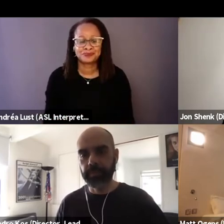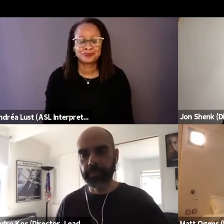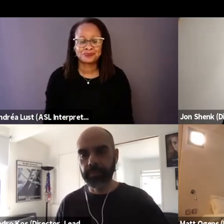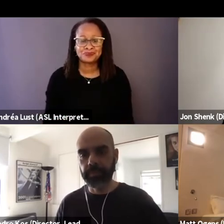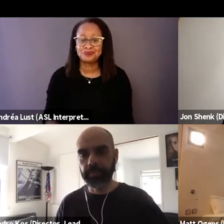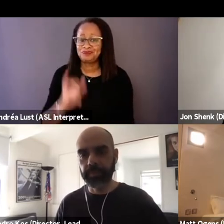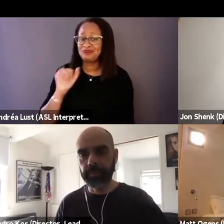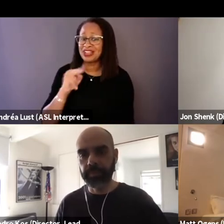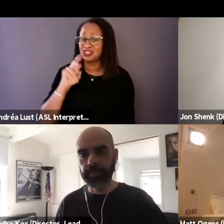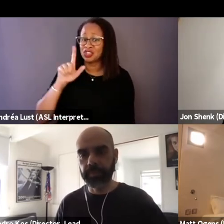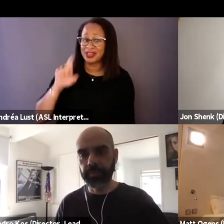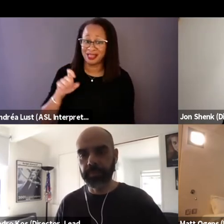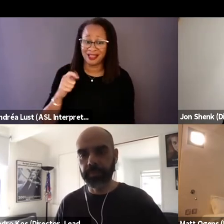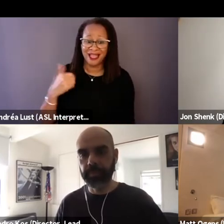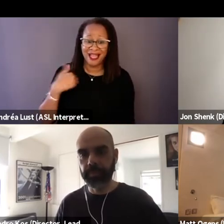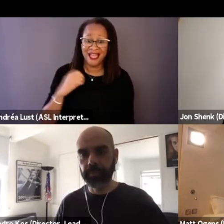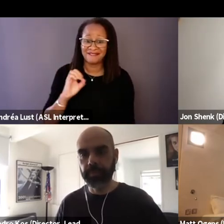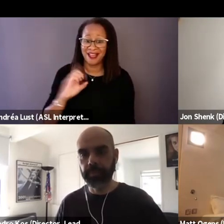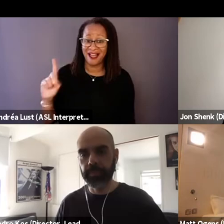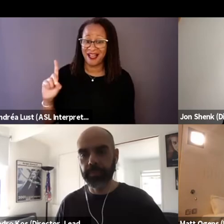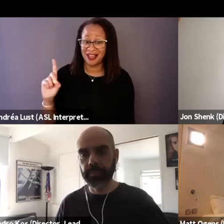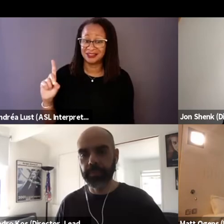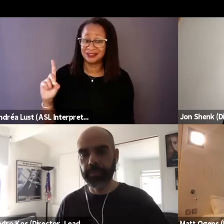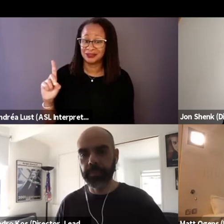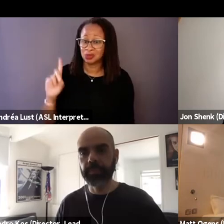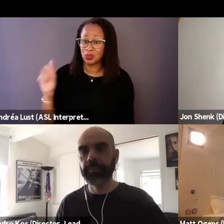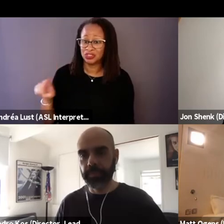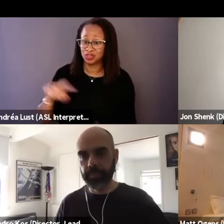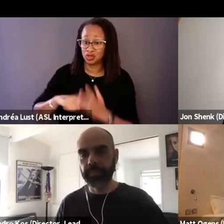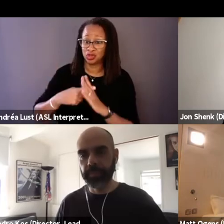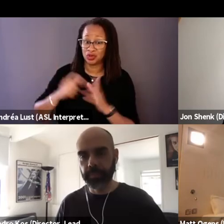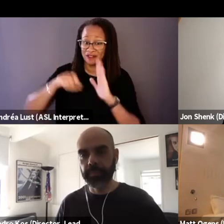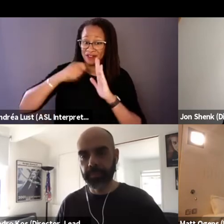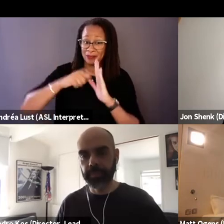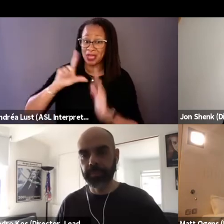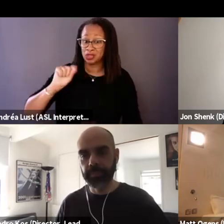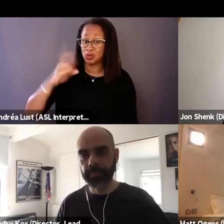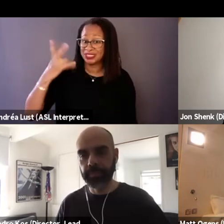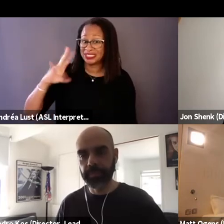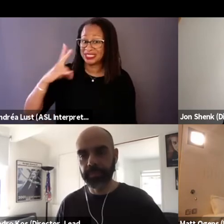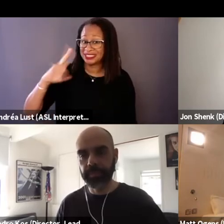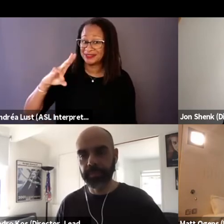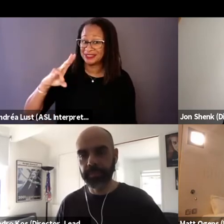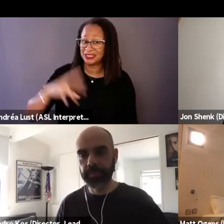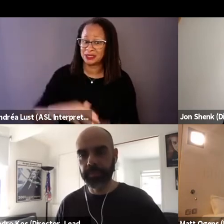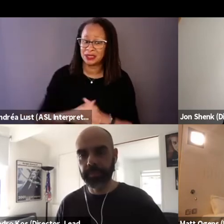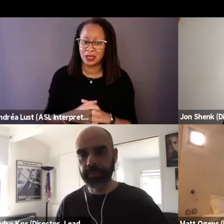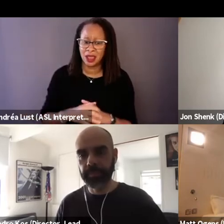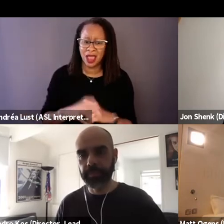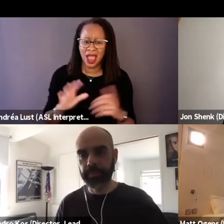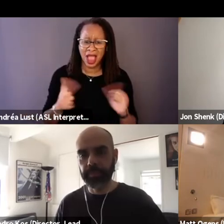but I believe you started shooting this in 2017. How did you know when you were done,